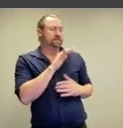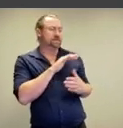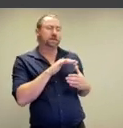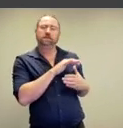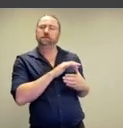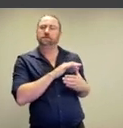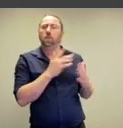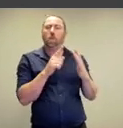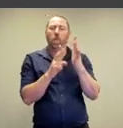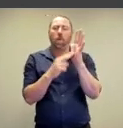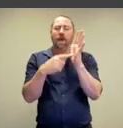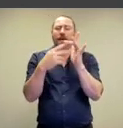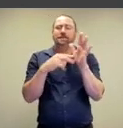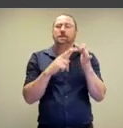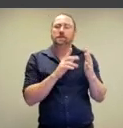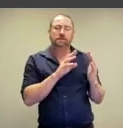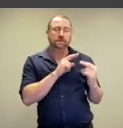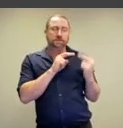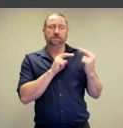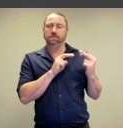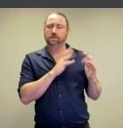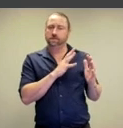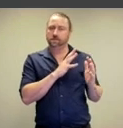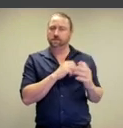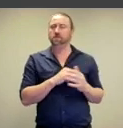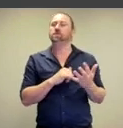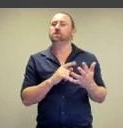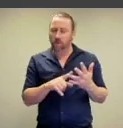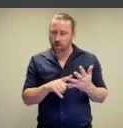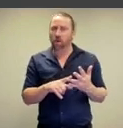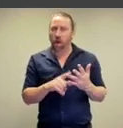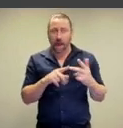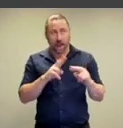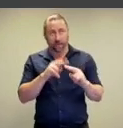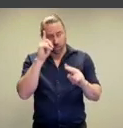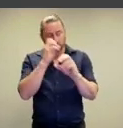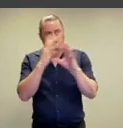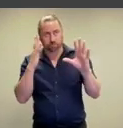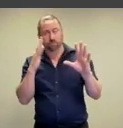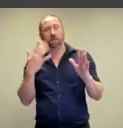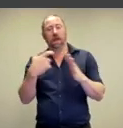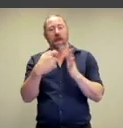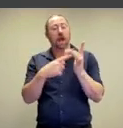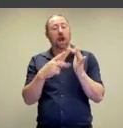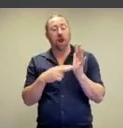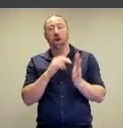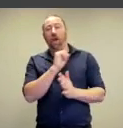private spaces and internet